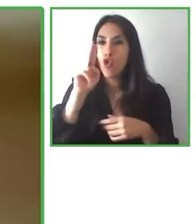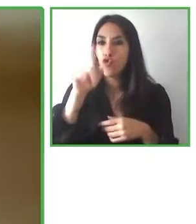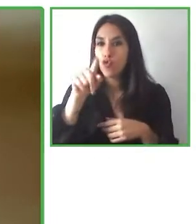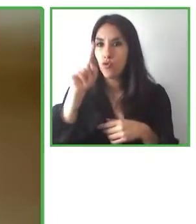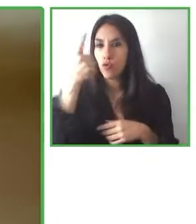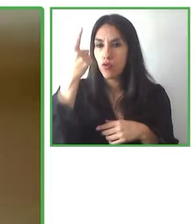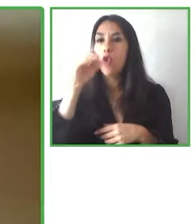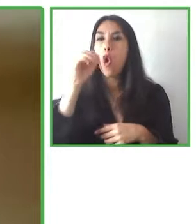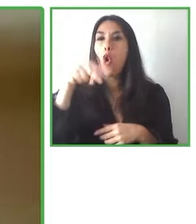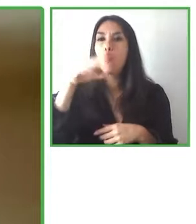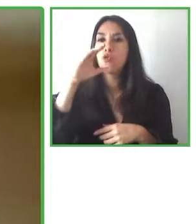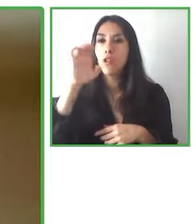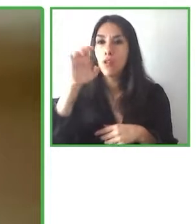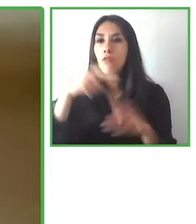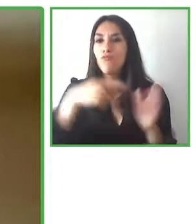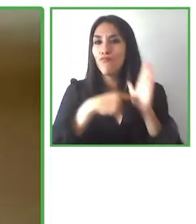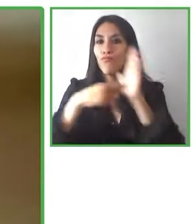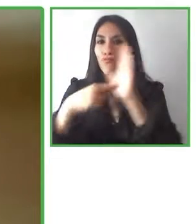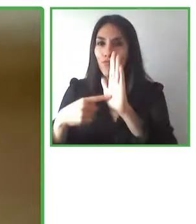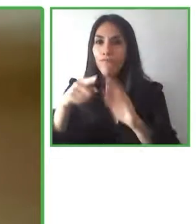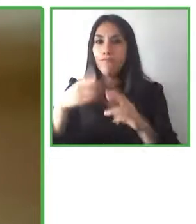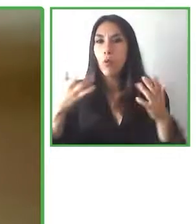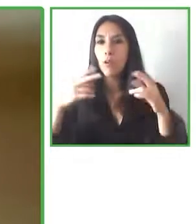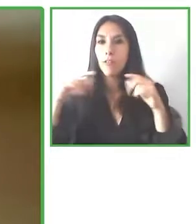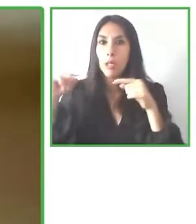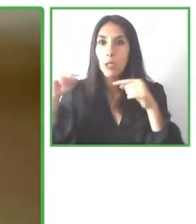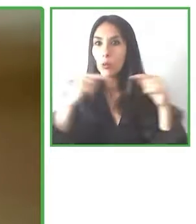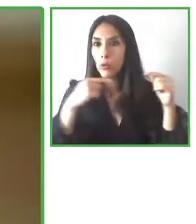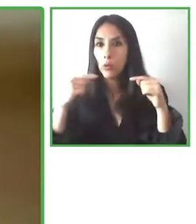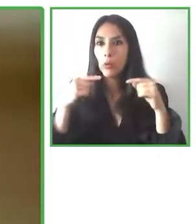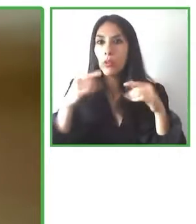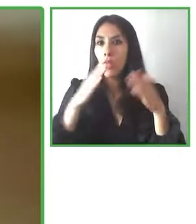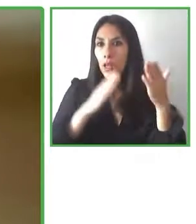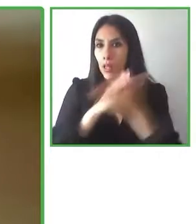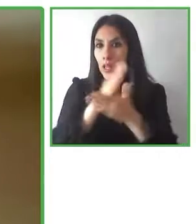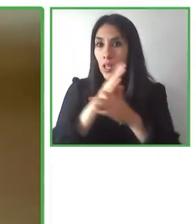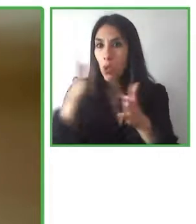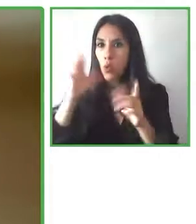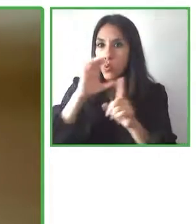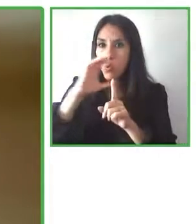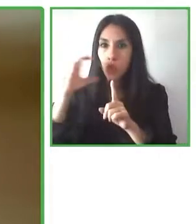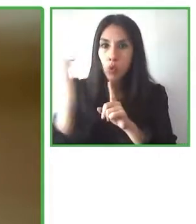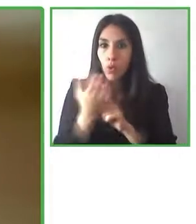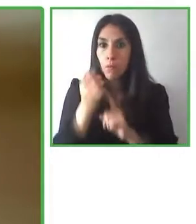This panel is about access to culture so that people with disabilities can